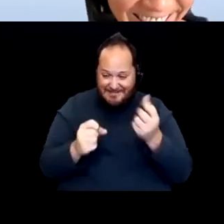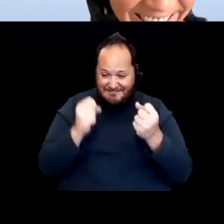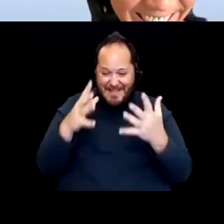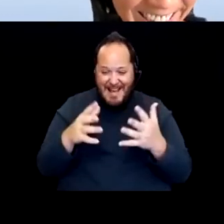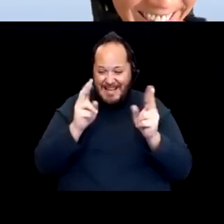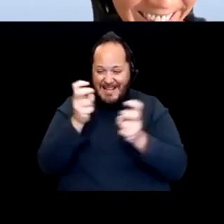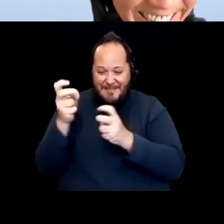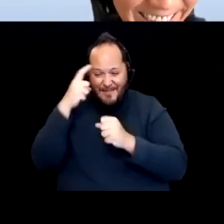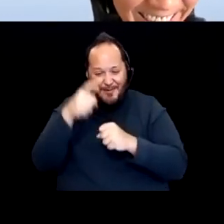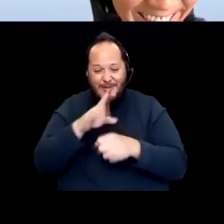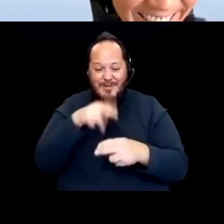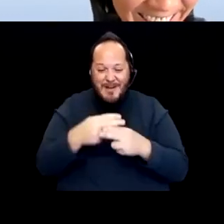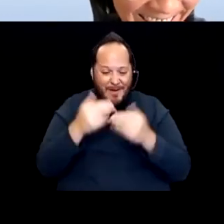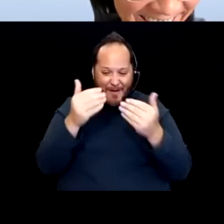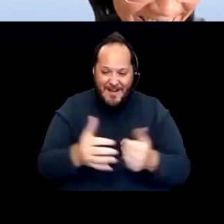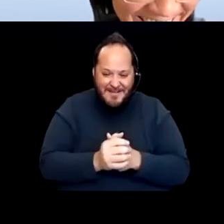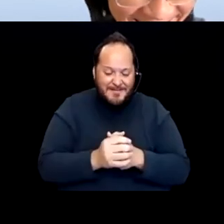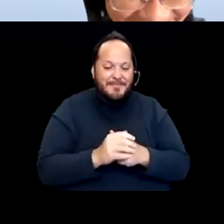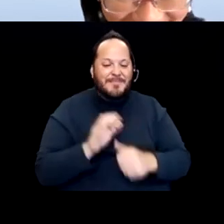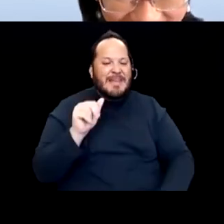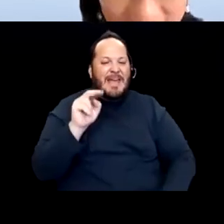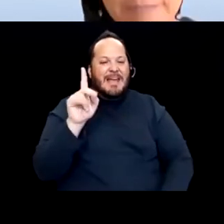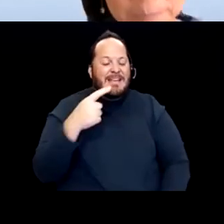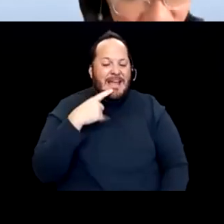Alright. If I don't get to everything we can come back to them in the Q and A.